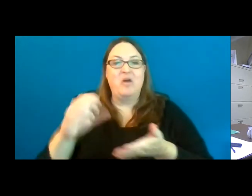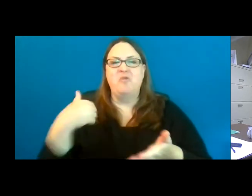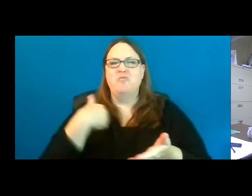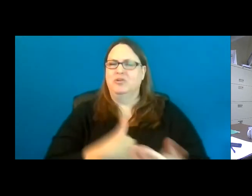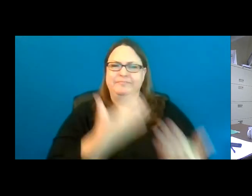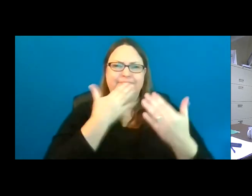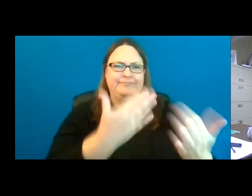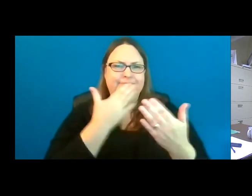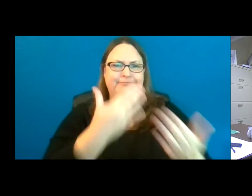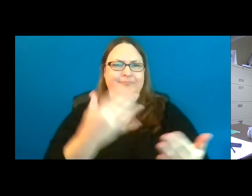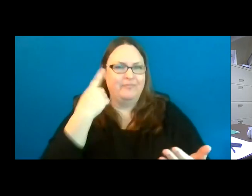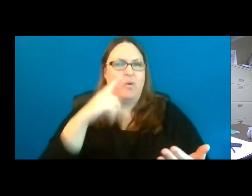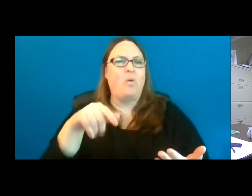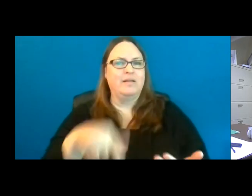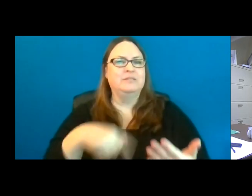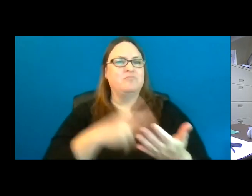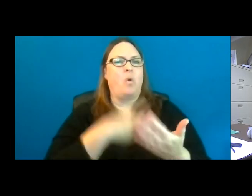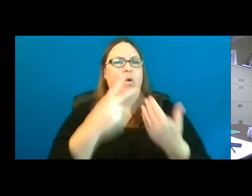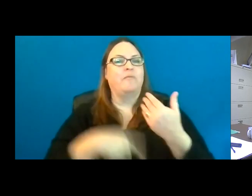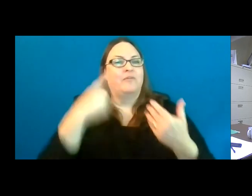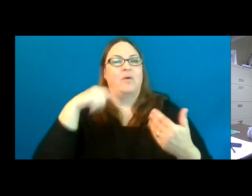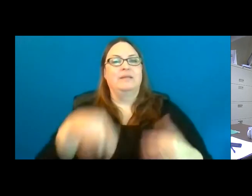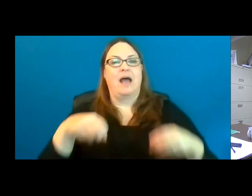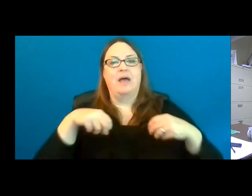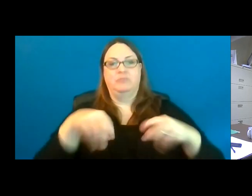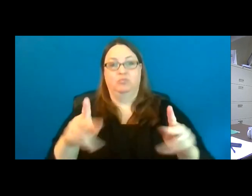this program and for this opportunity.